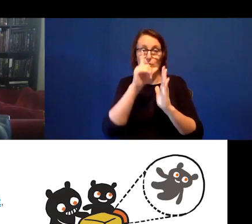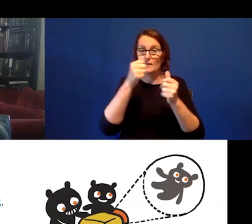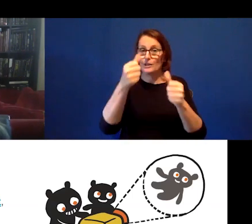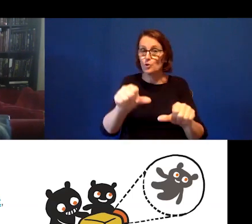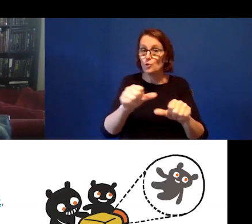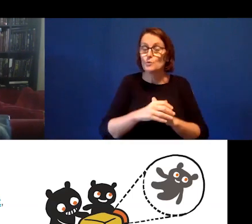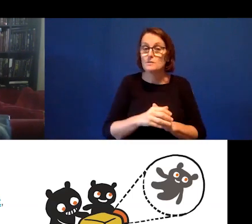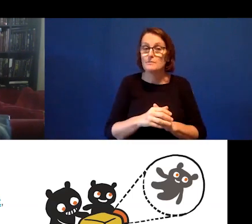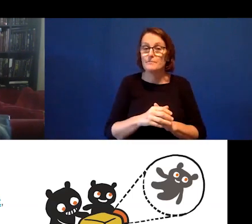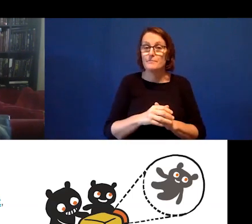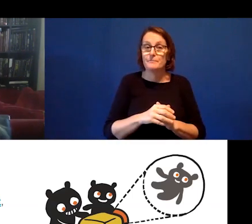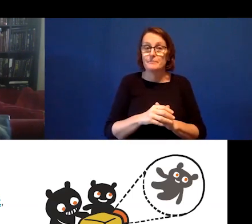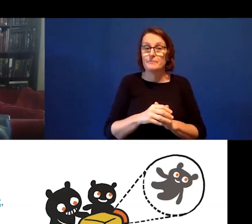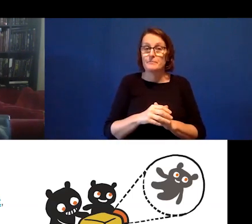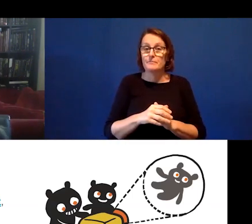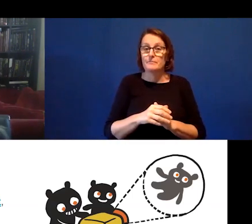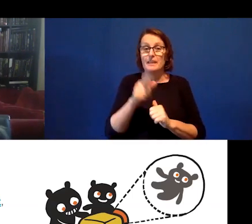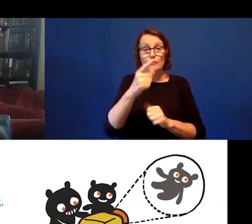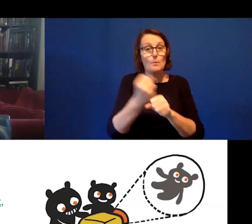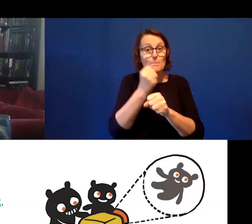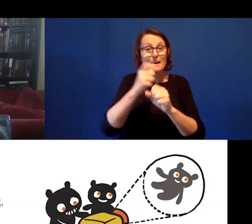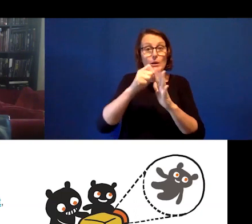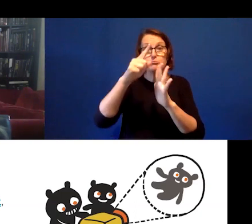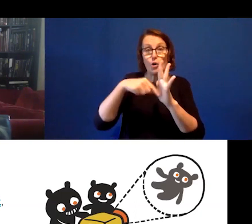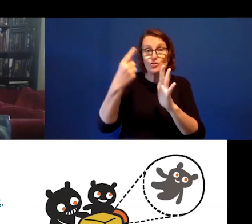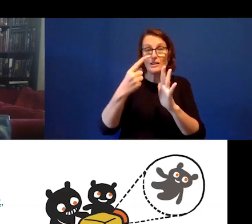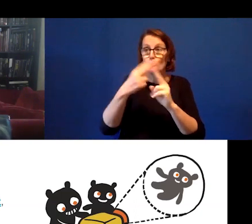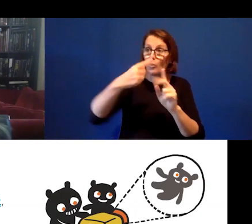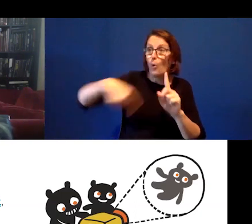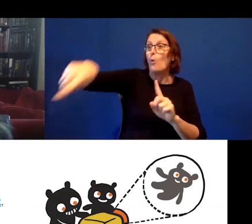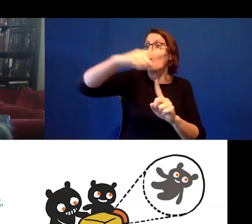when you are making projects with everyone online. One of the